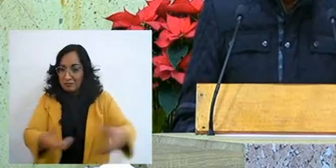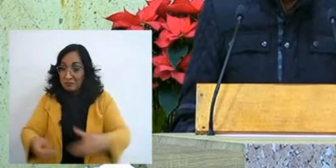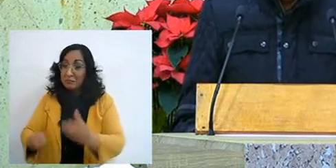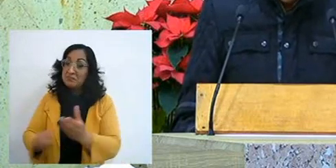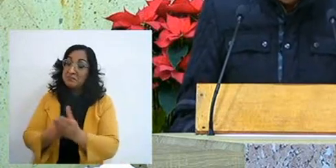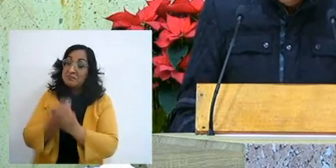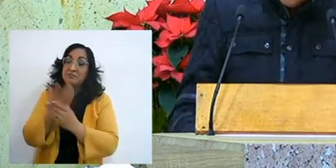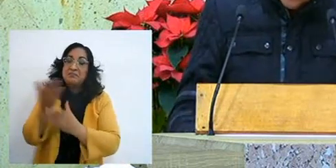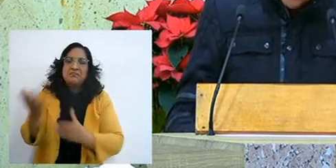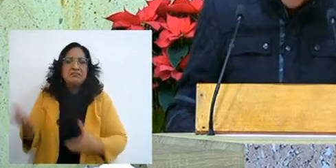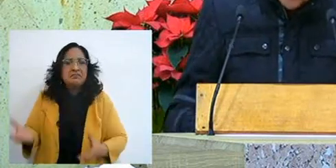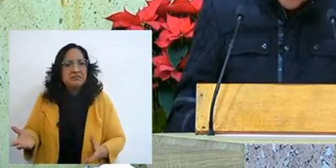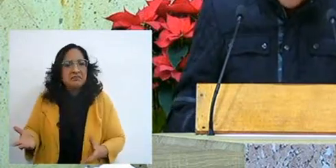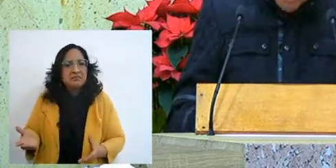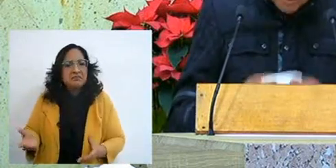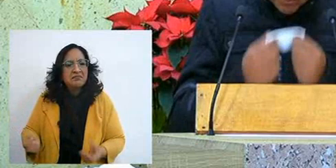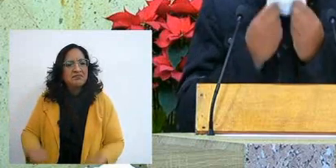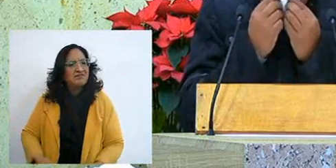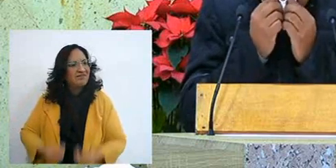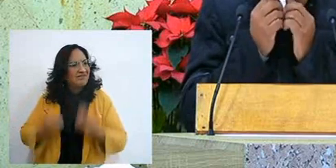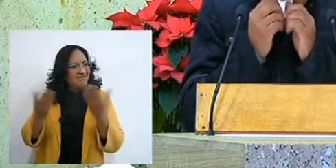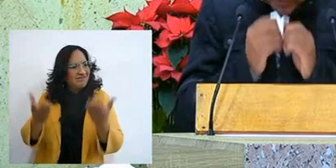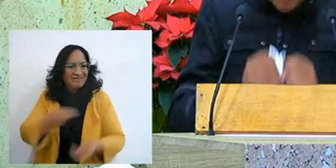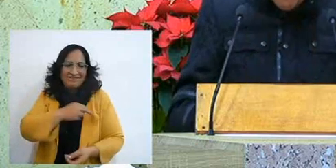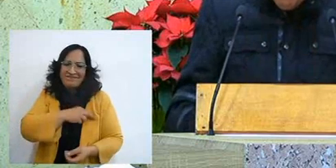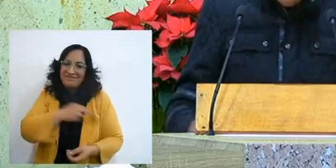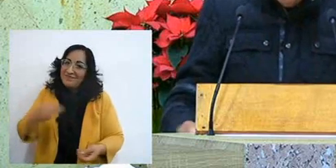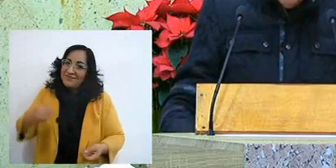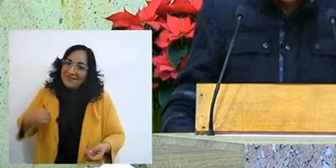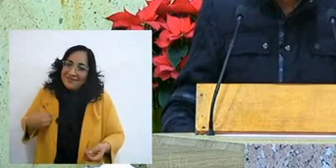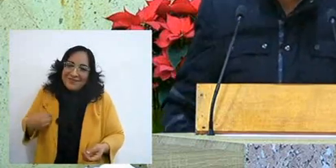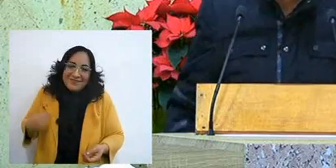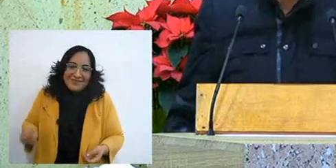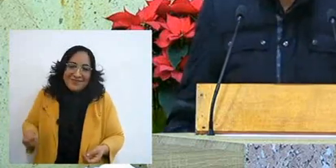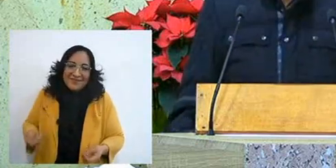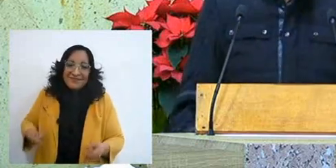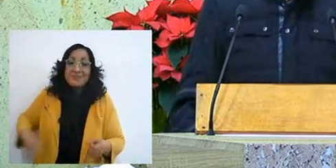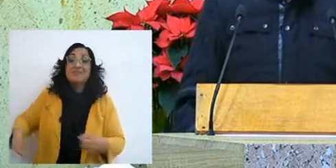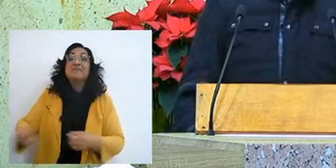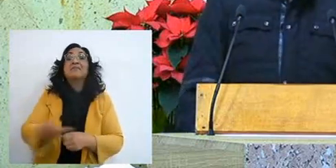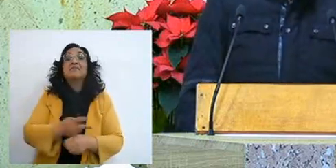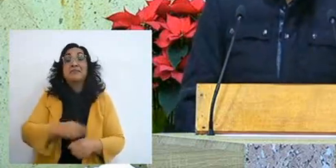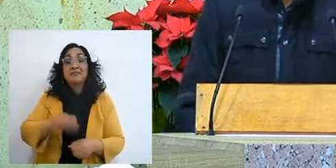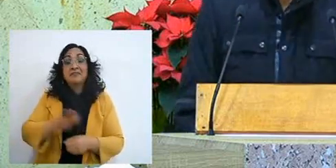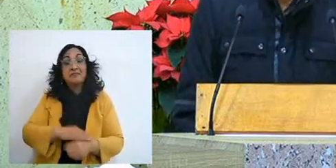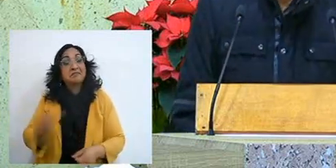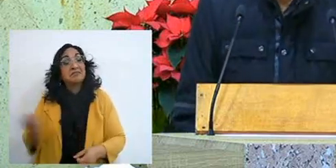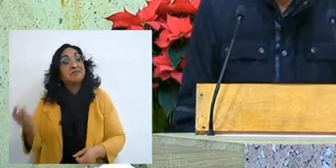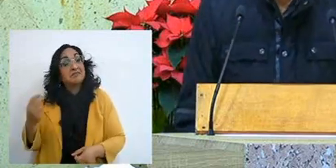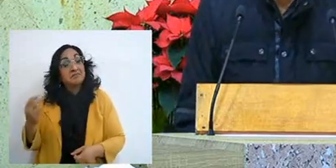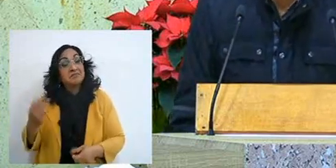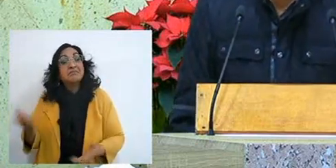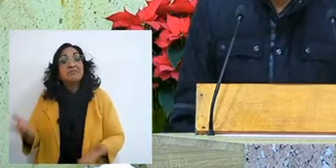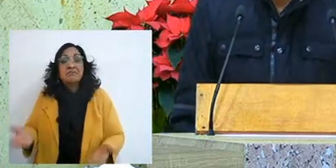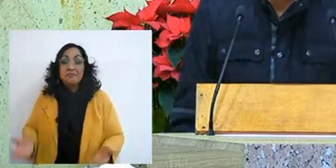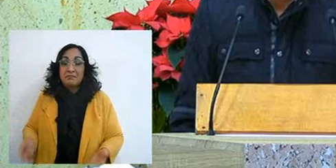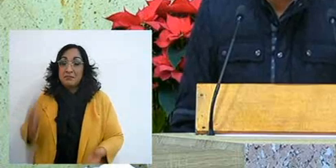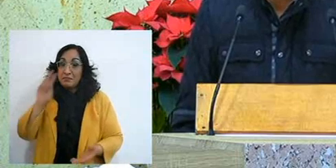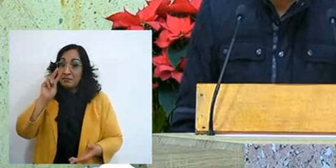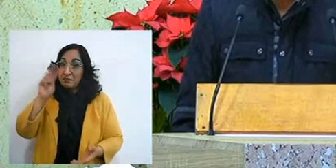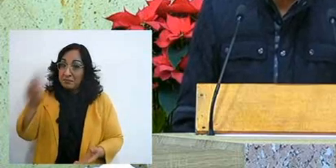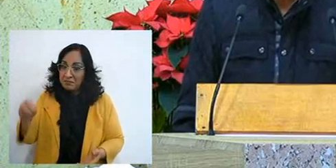and how many of us have gone through this situation seeing wonders,